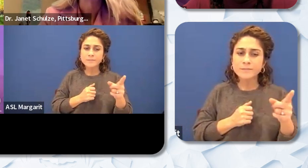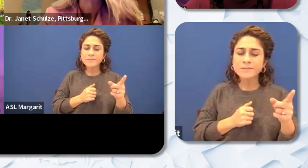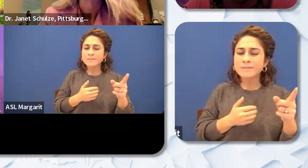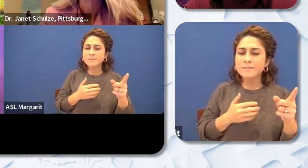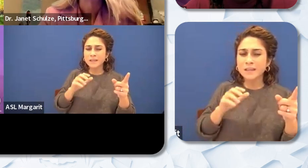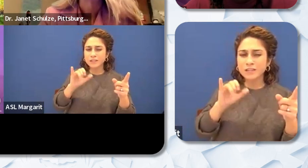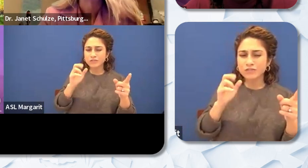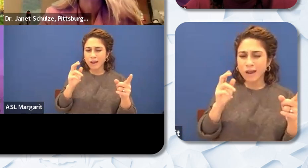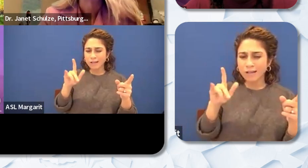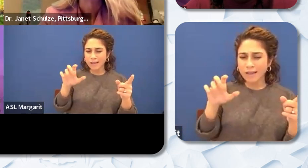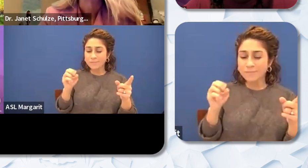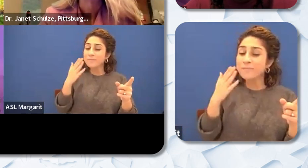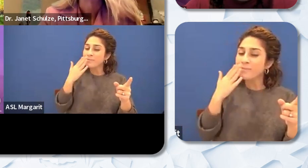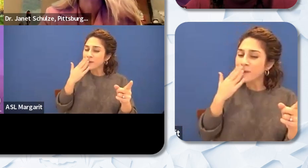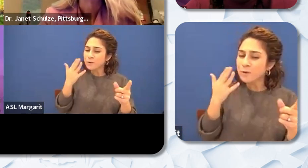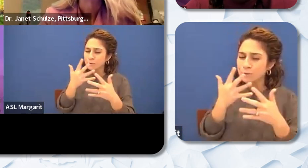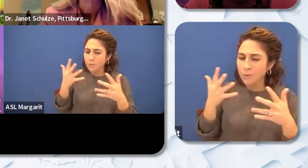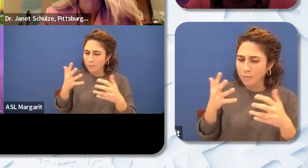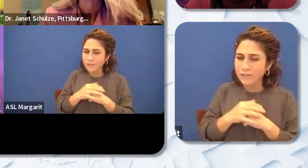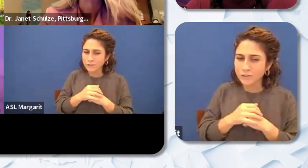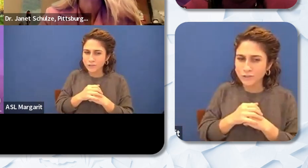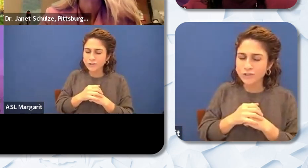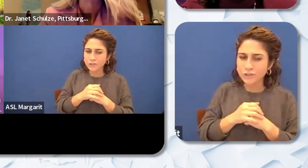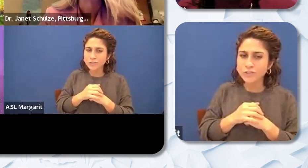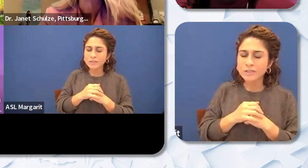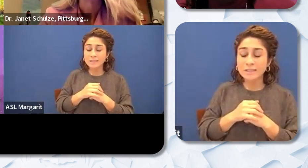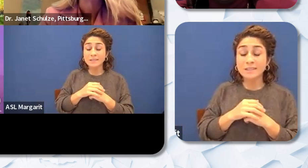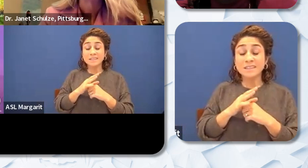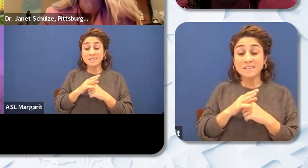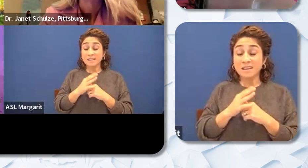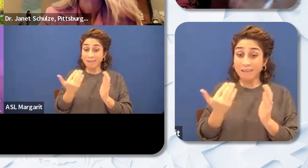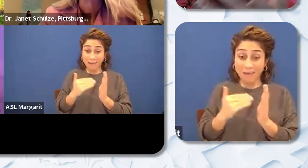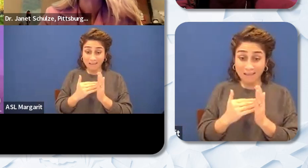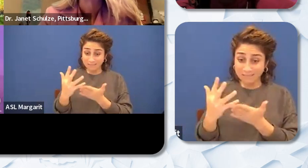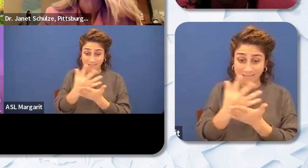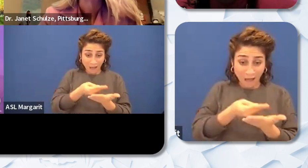just lifting up those important other areas. Salary is key like Adora and you've both stated